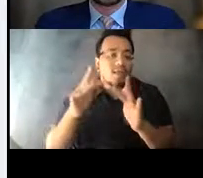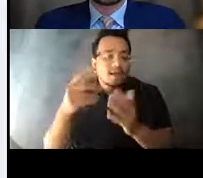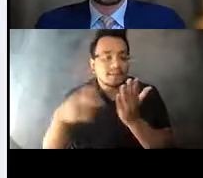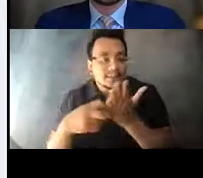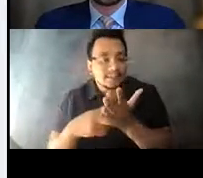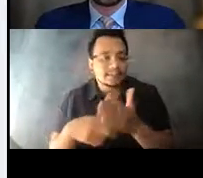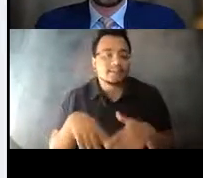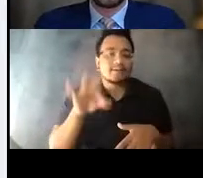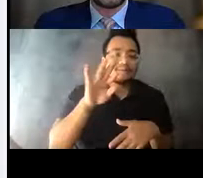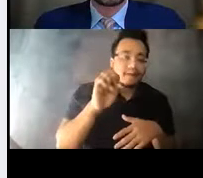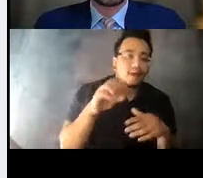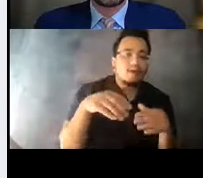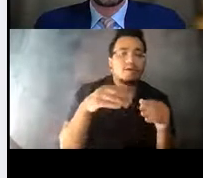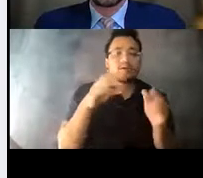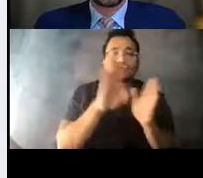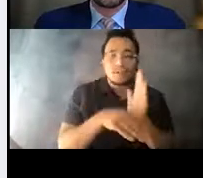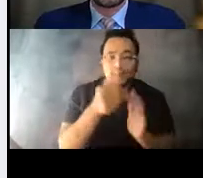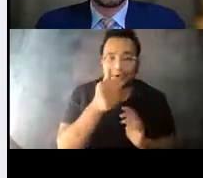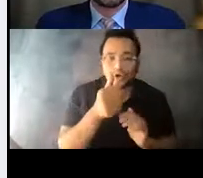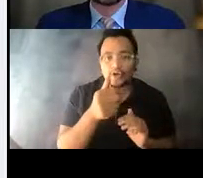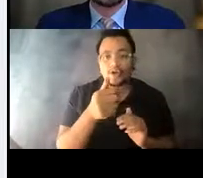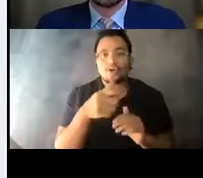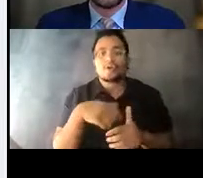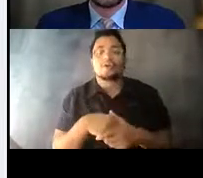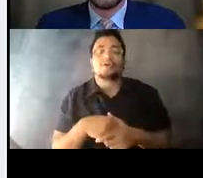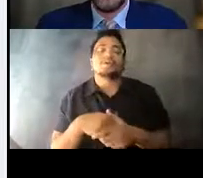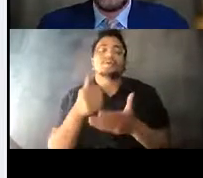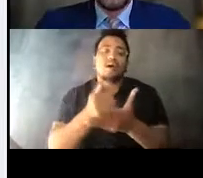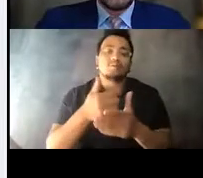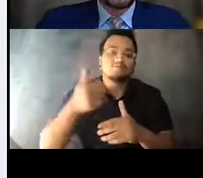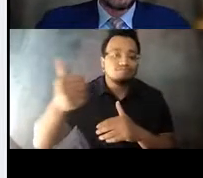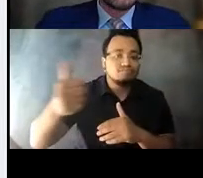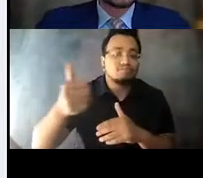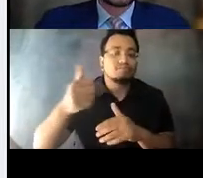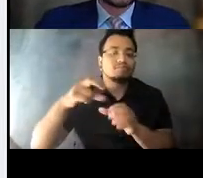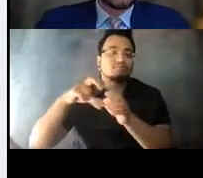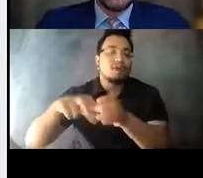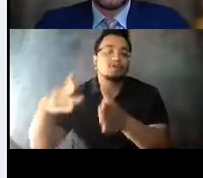accessible to meet riders as they return to work 14:32:46 in a post-COVID world. 14:32:49 And cost is also a factor.